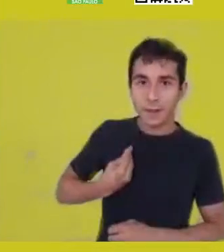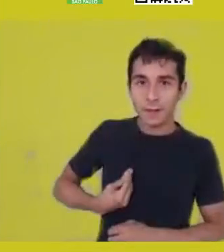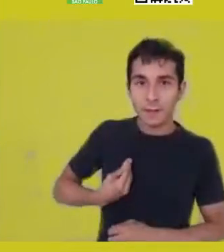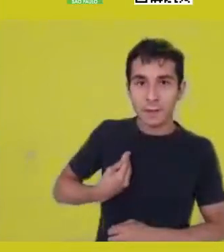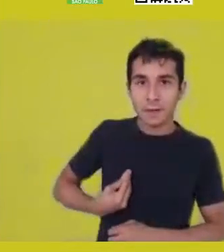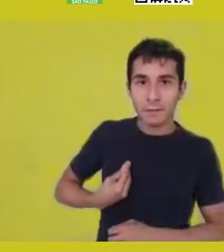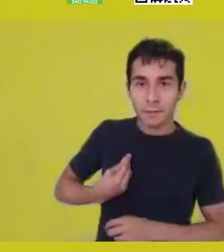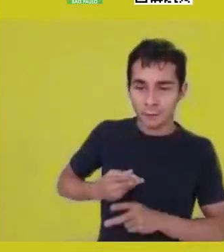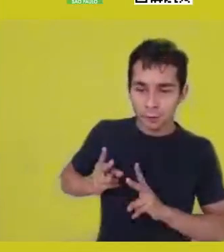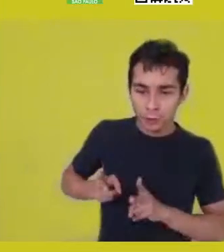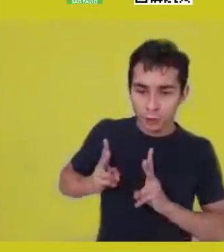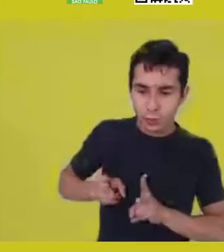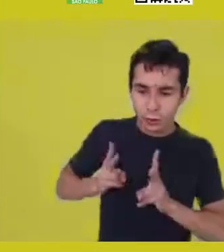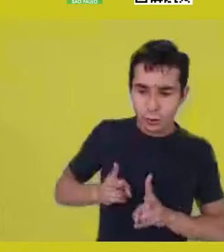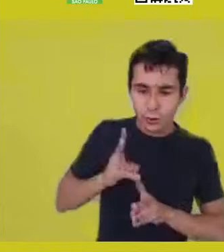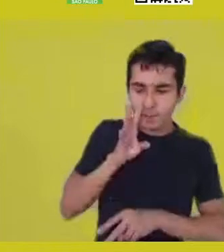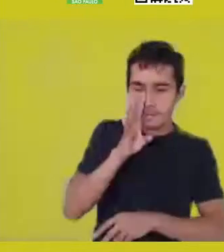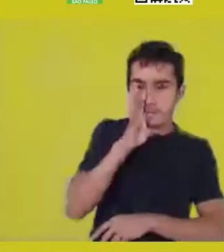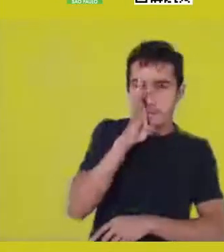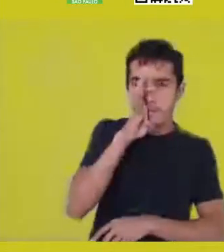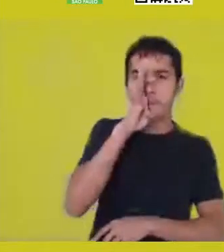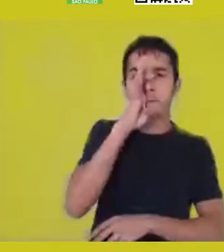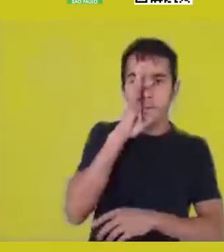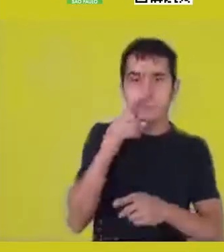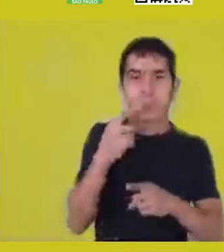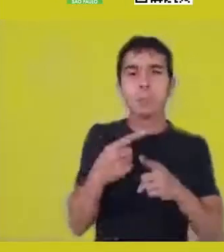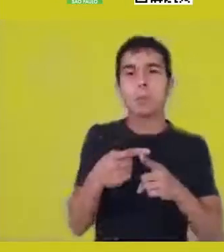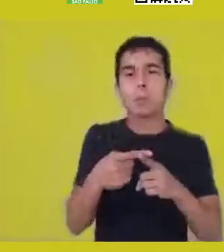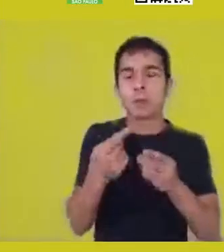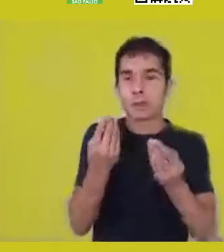I’m talking a lot about this physical survival not as it is constituted,